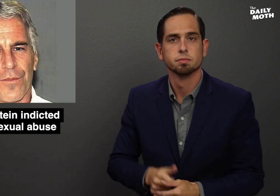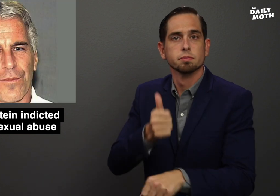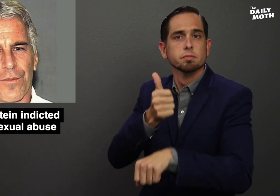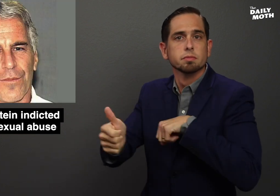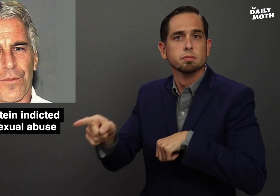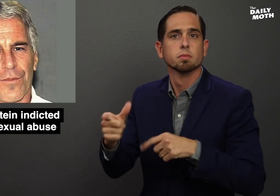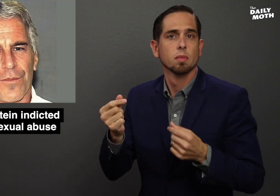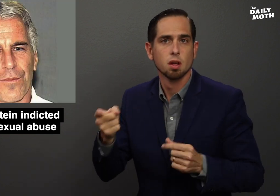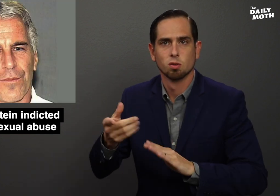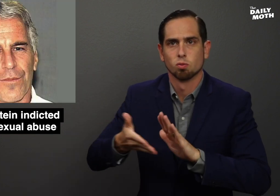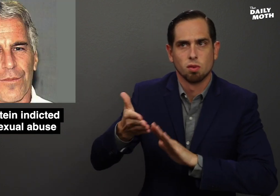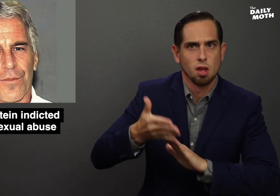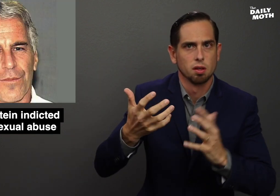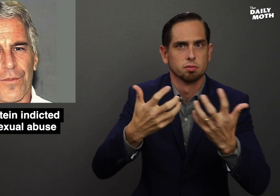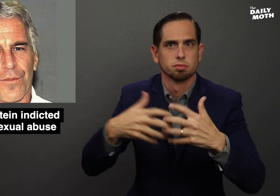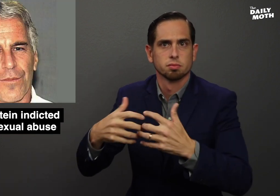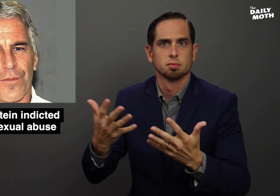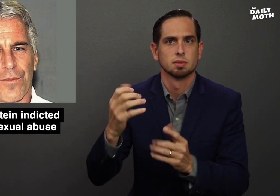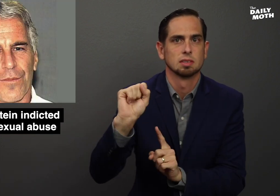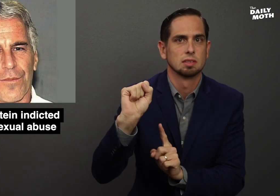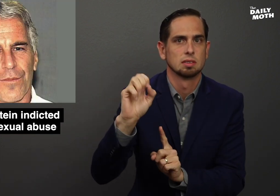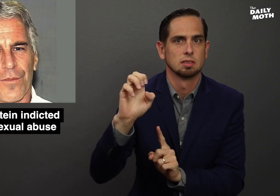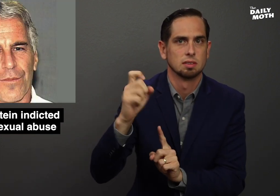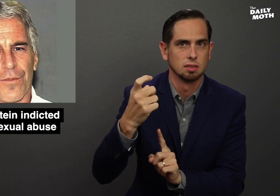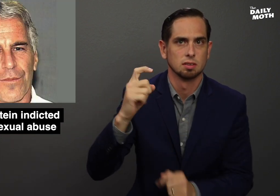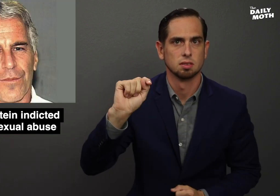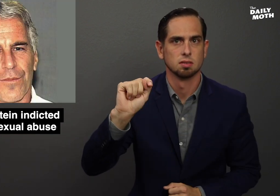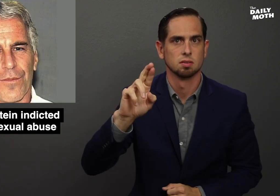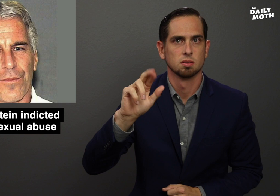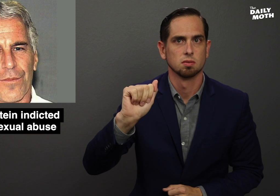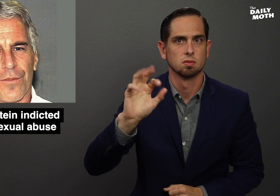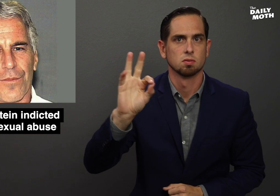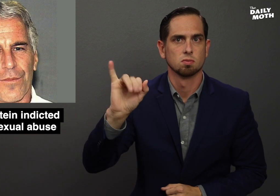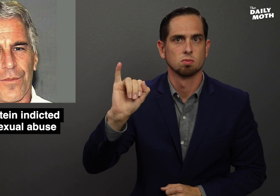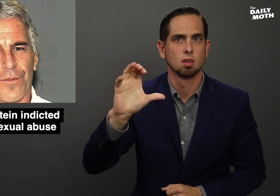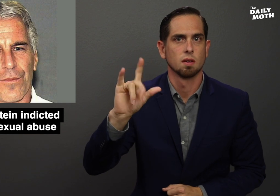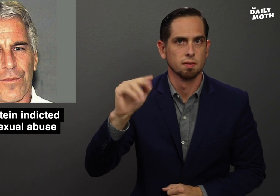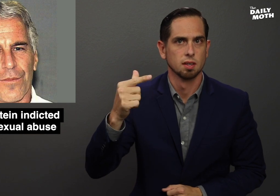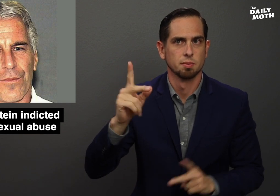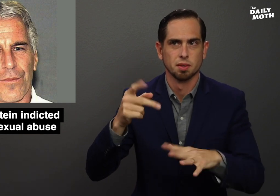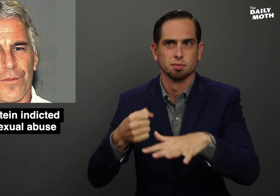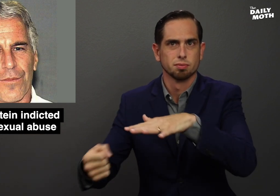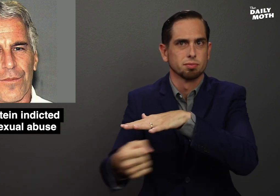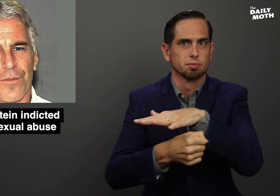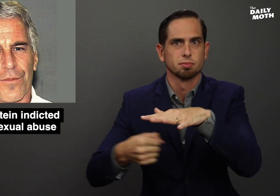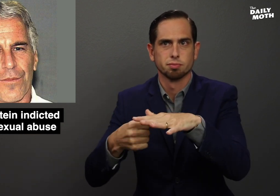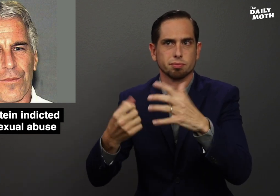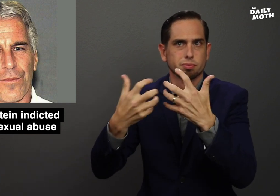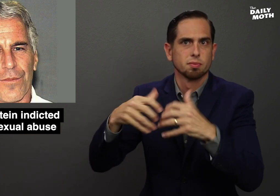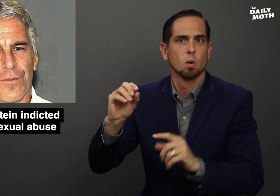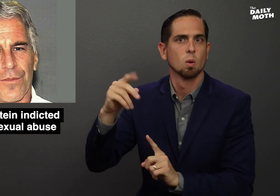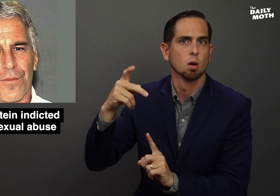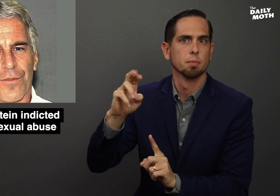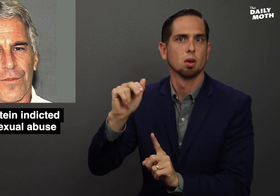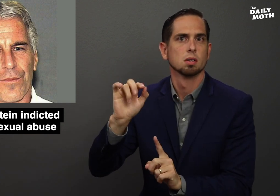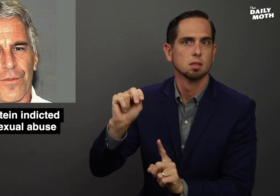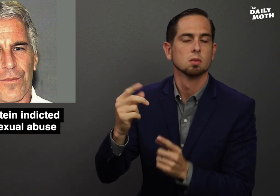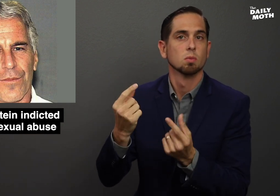He is accused of running a sex-trafficking operation